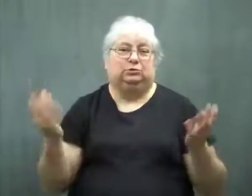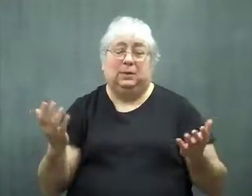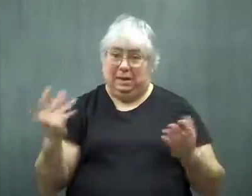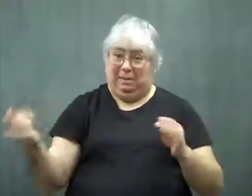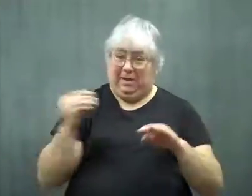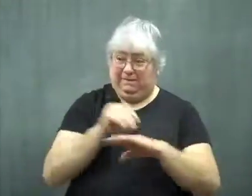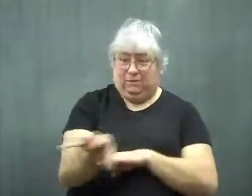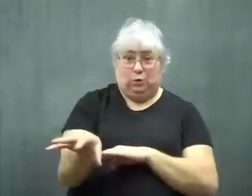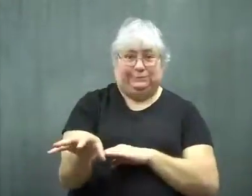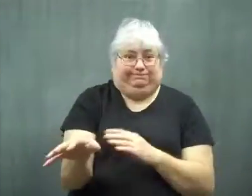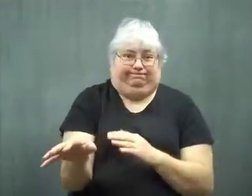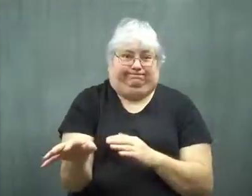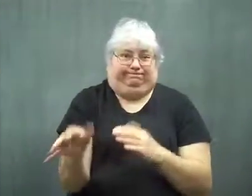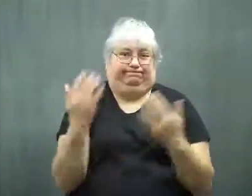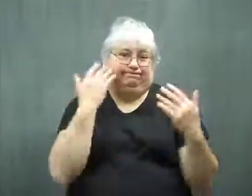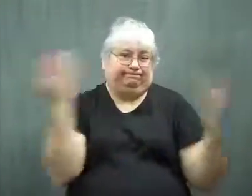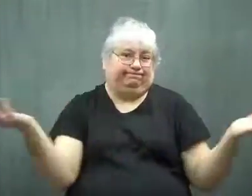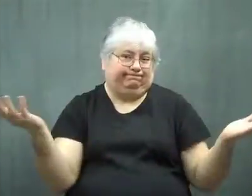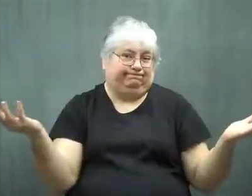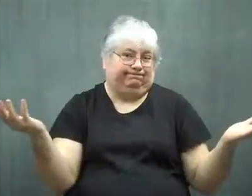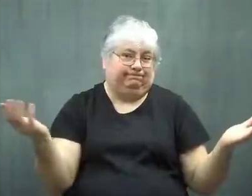But the effects on the body are unknown.